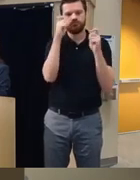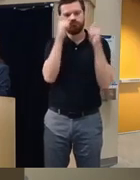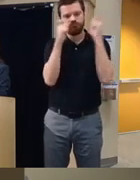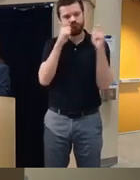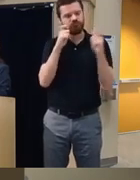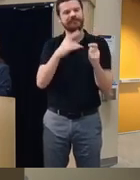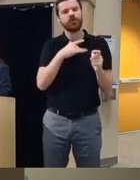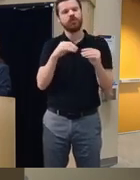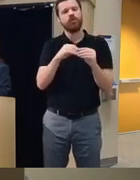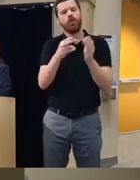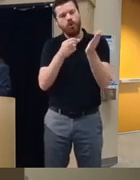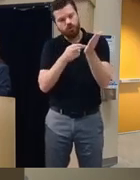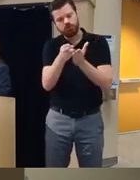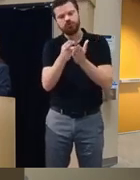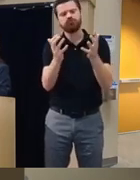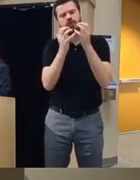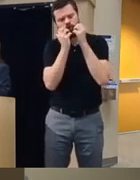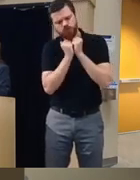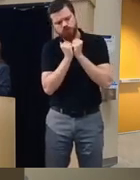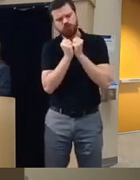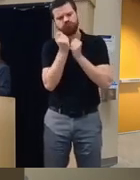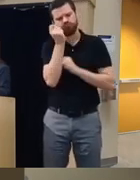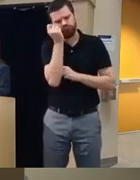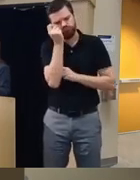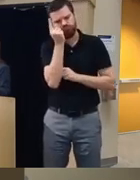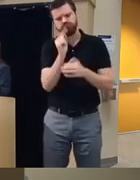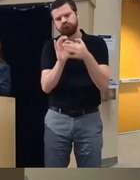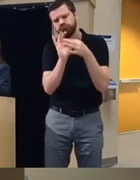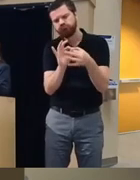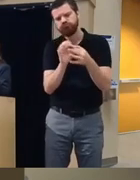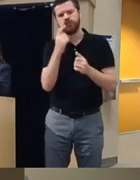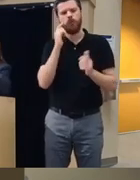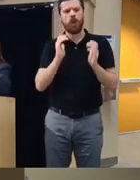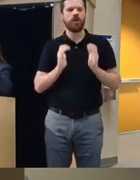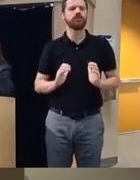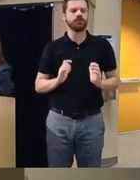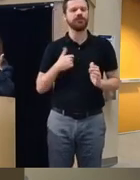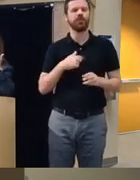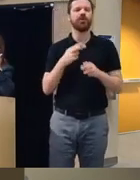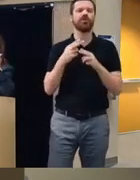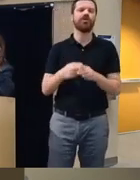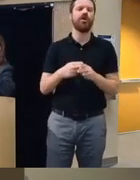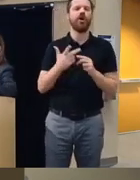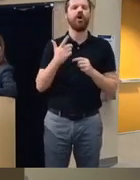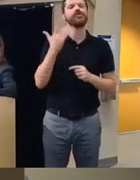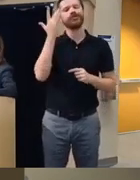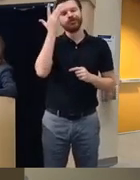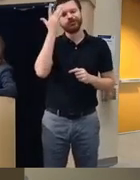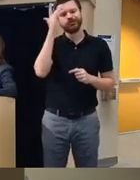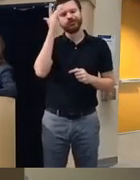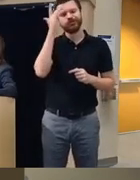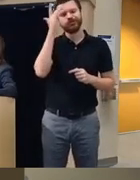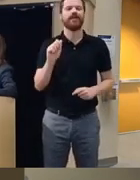genuine and caring and um relatable to clients so we call that using AI for smart Avatar uh in the